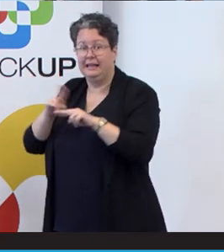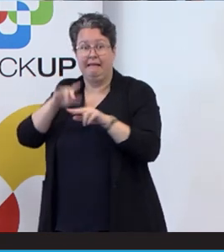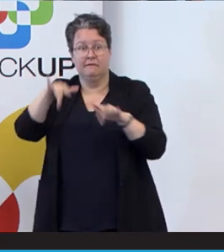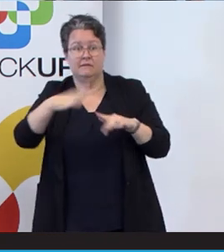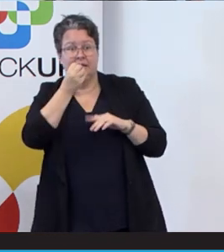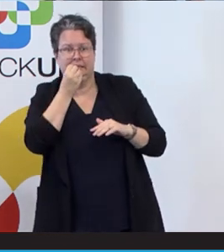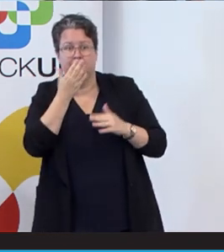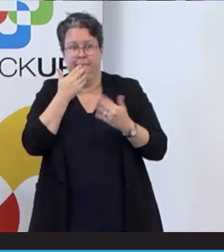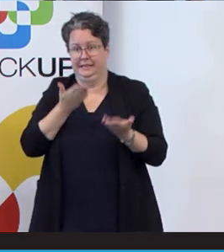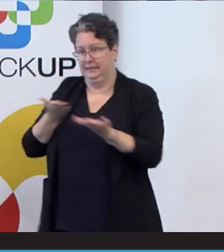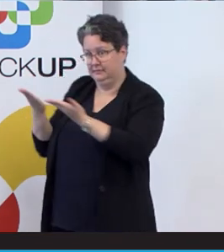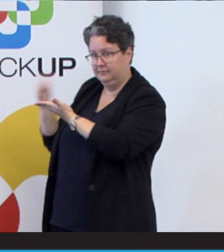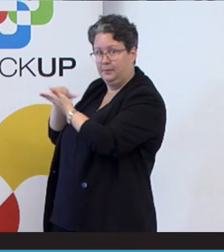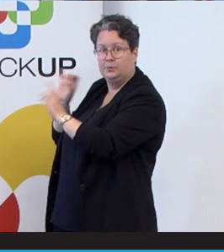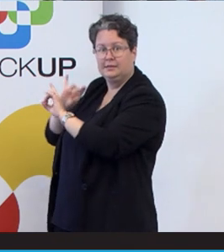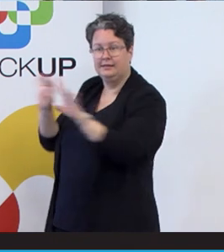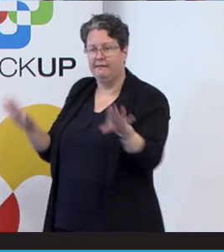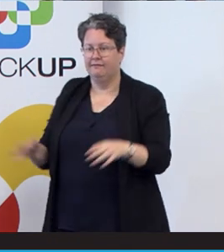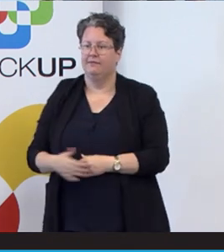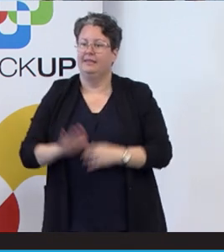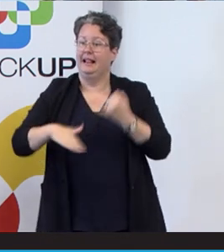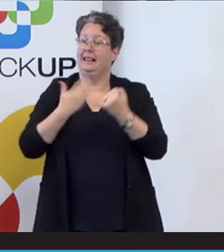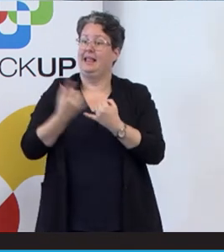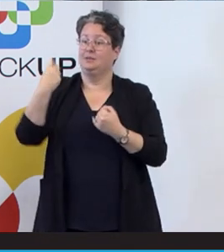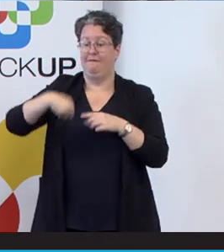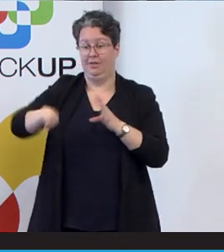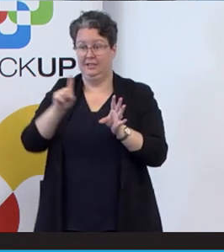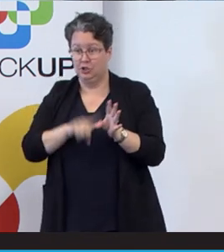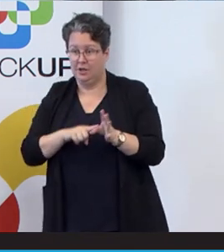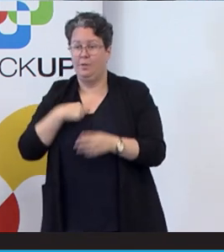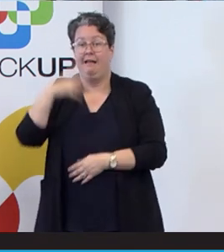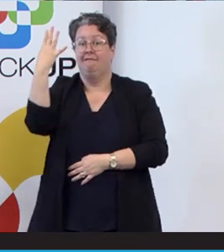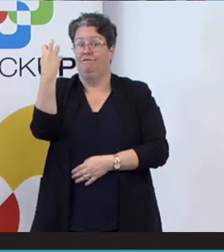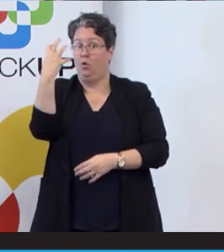grab something. That's our last stand for the year. We'll do four again next year.